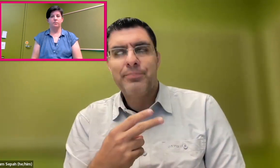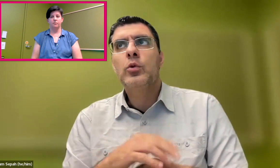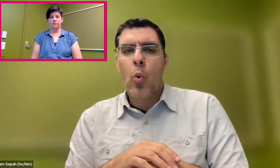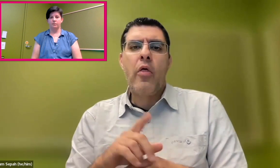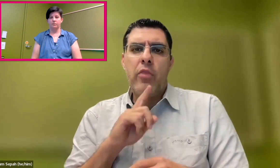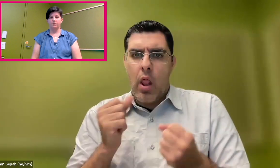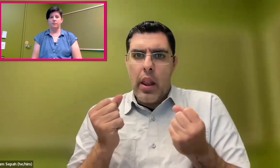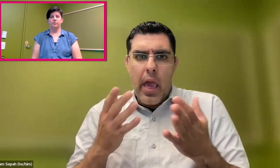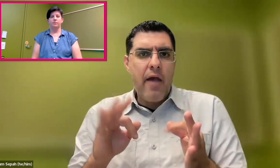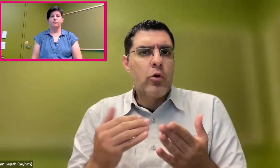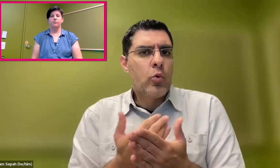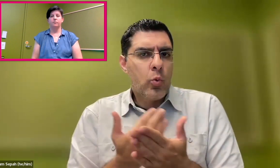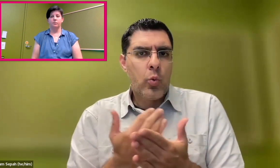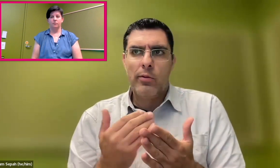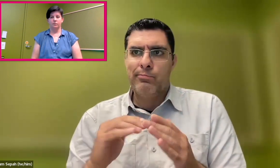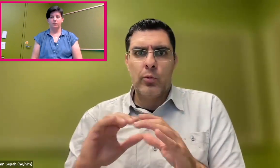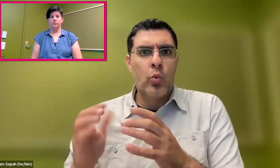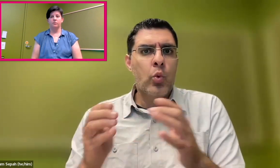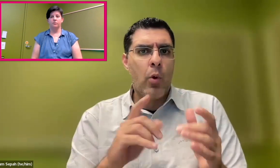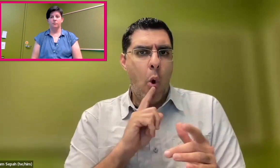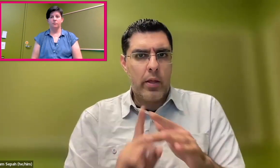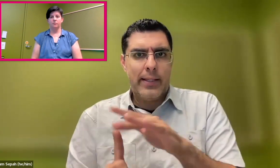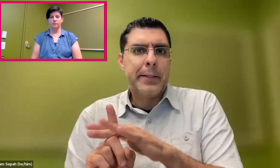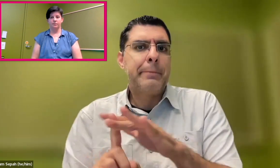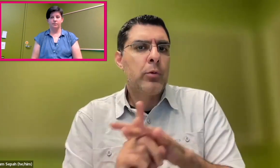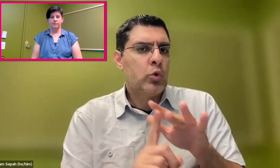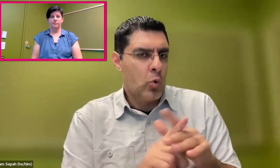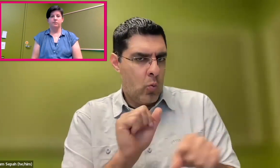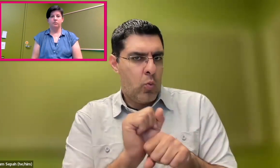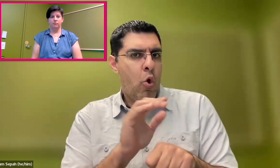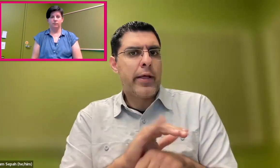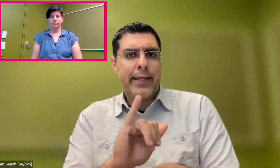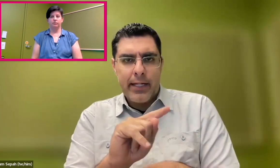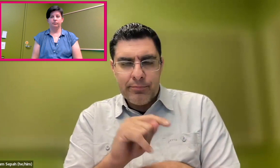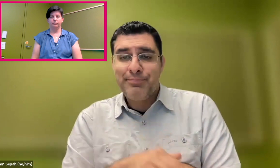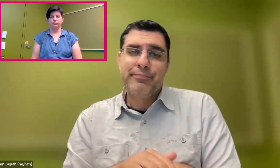so that we all shape what policy will be in the future. These new groups are emerging and working